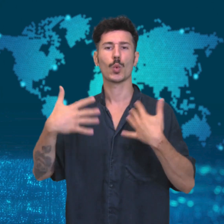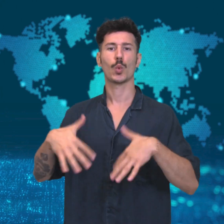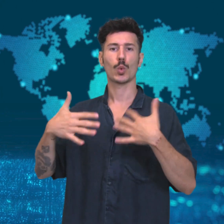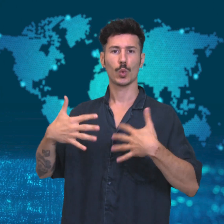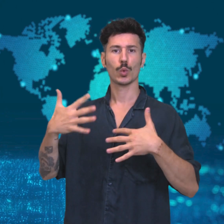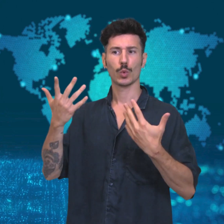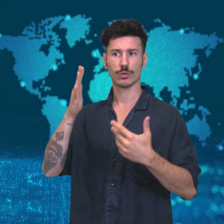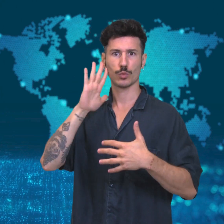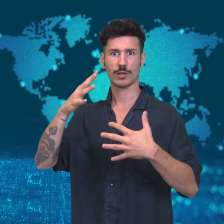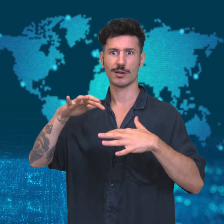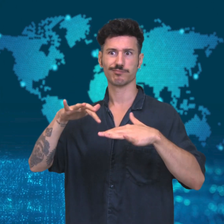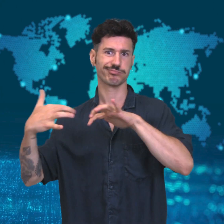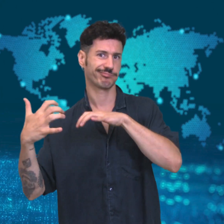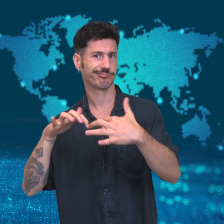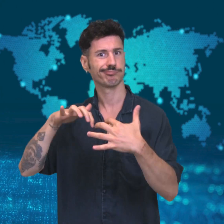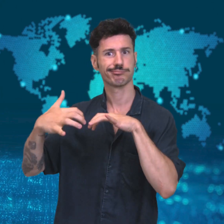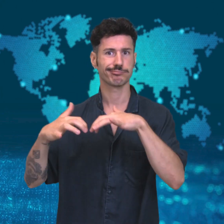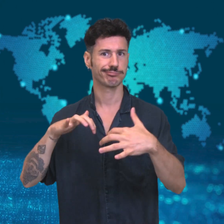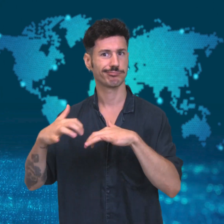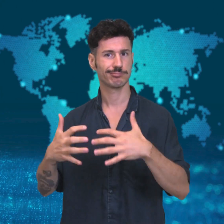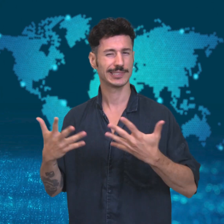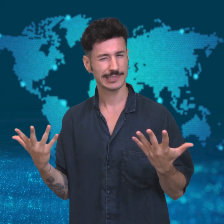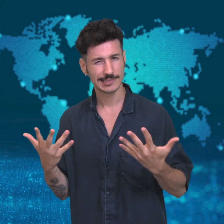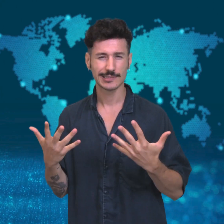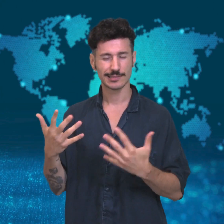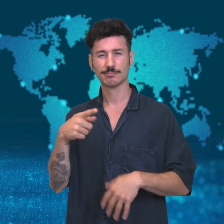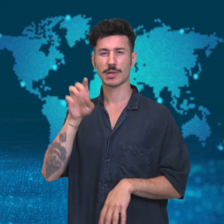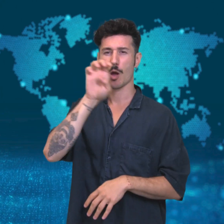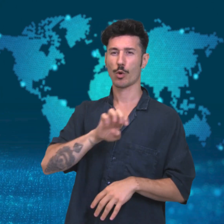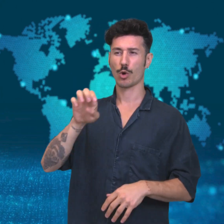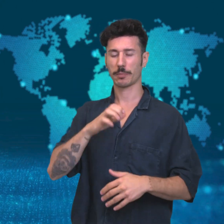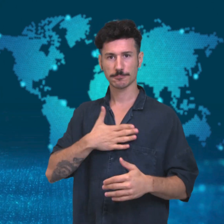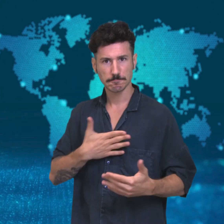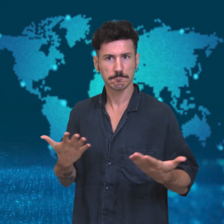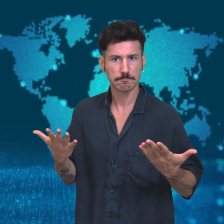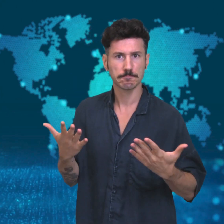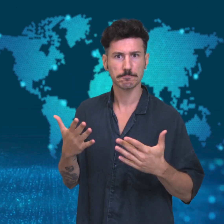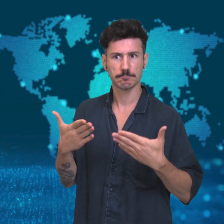to the stability of the Middle East,